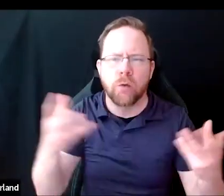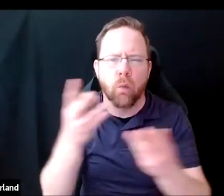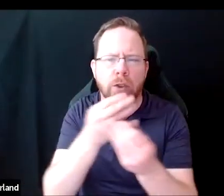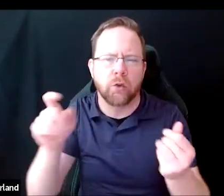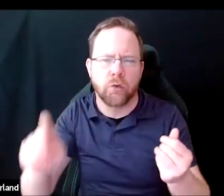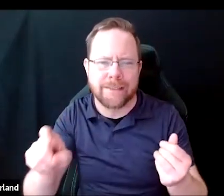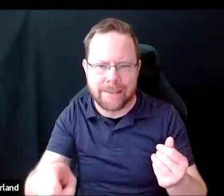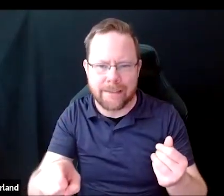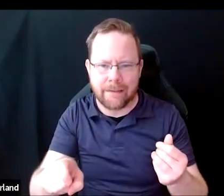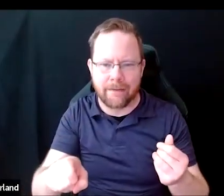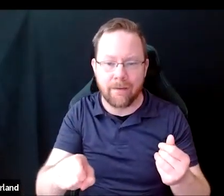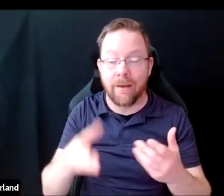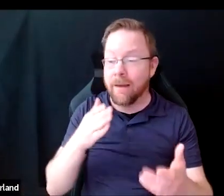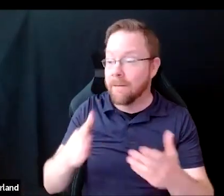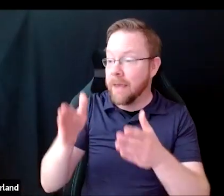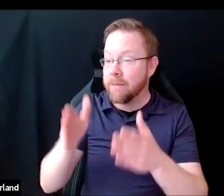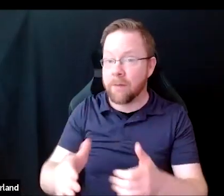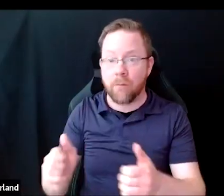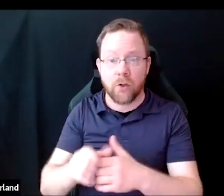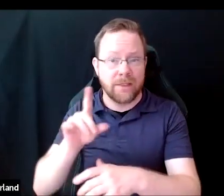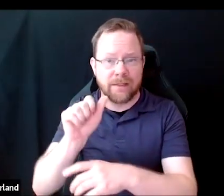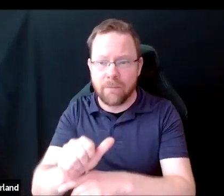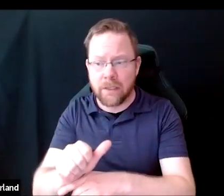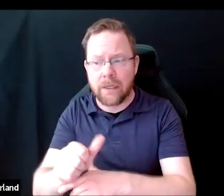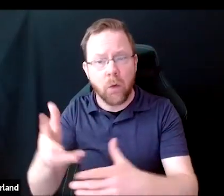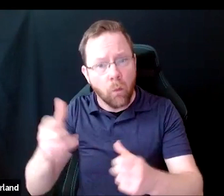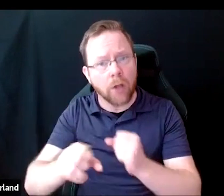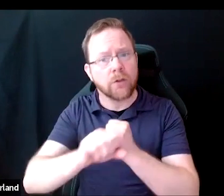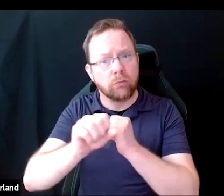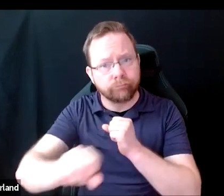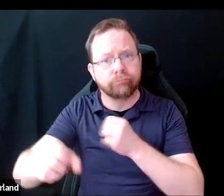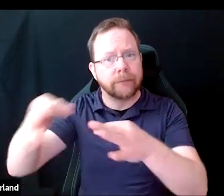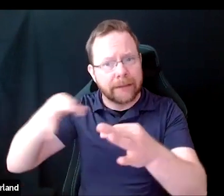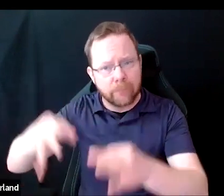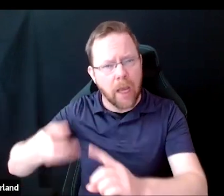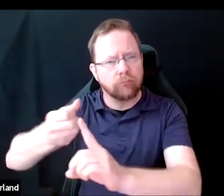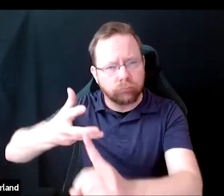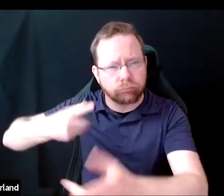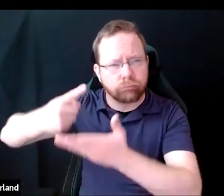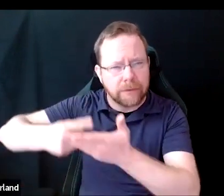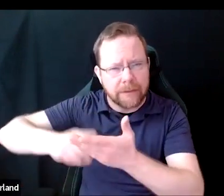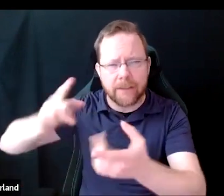These people might not want to give succinct answers. They might want to instead discuss their accomplishments in rich detail